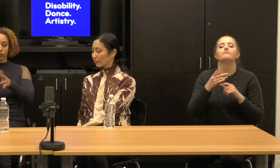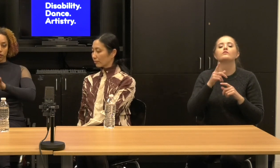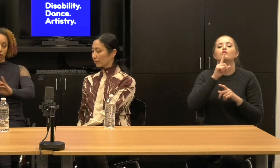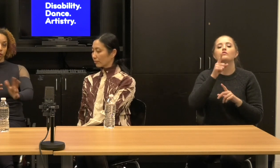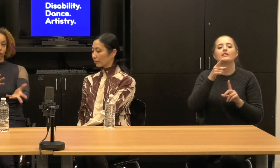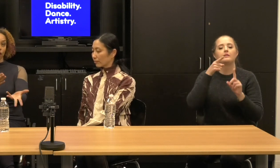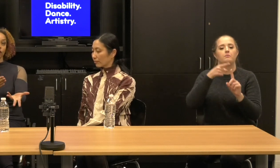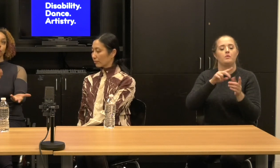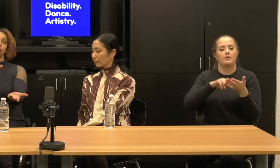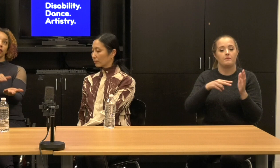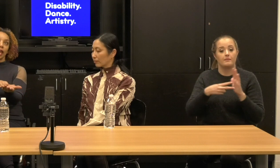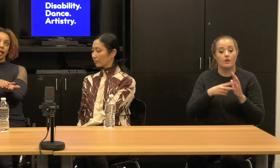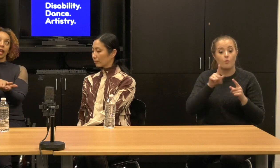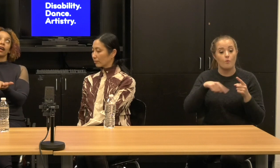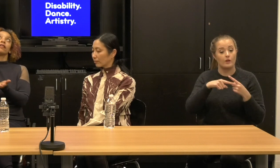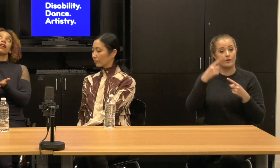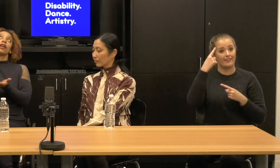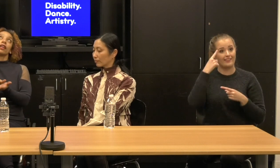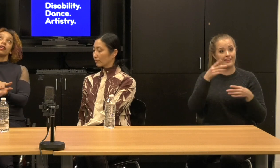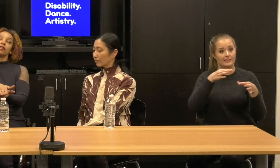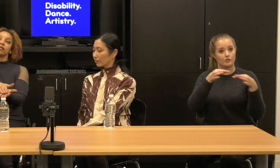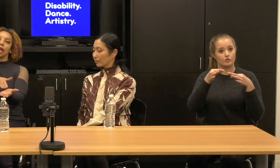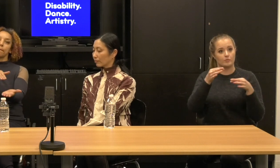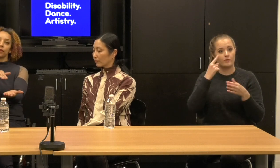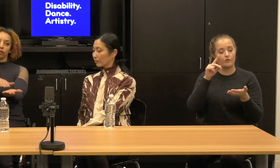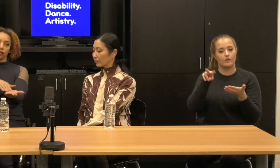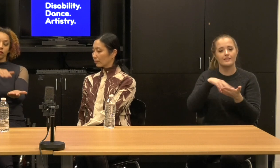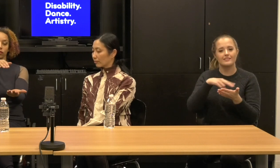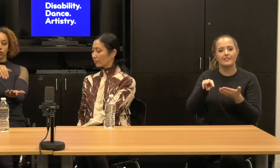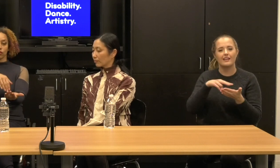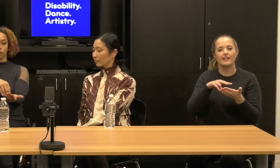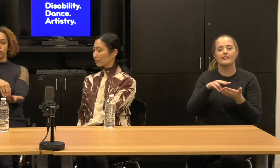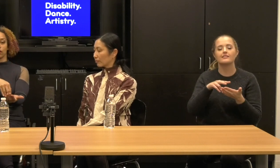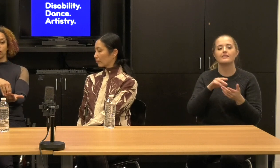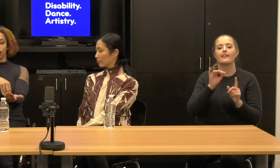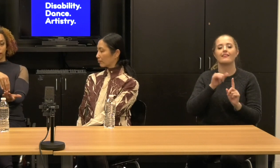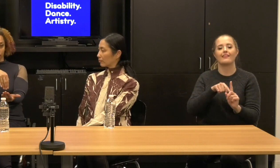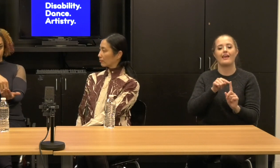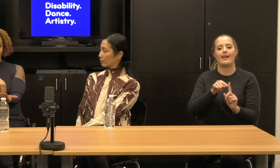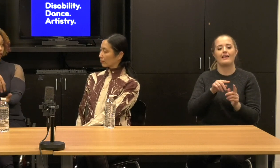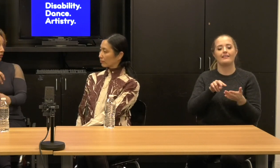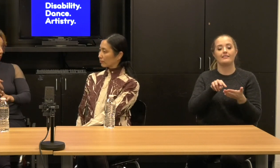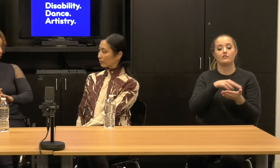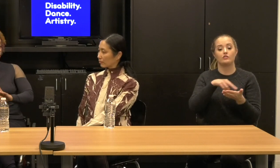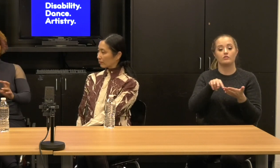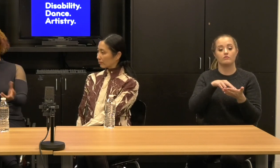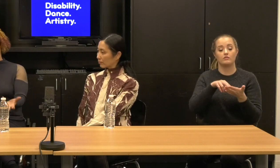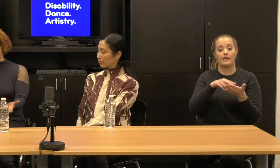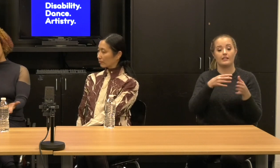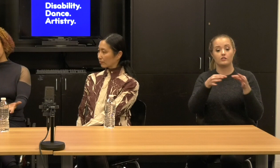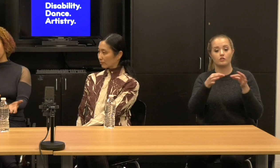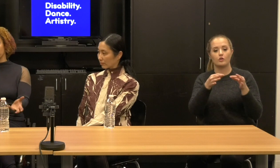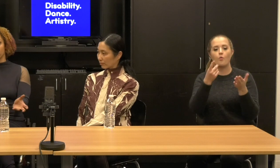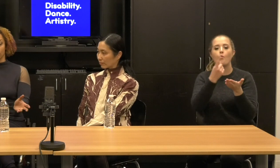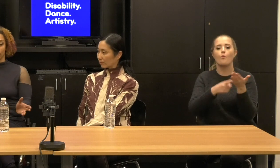think about what a scripting for Dance, what you're getting at is a prose description of the facts of movement onstage.